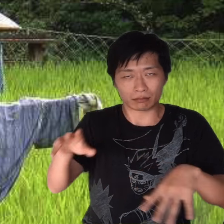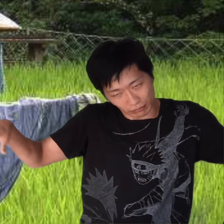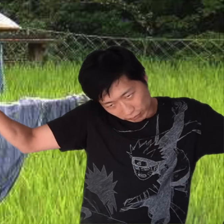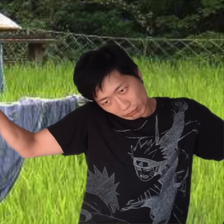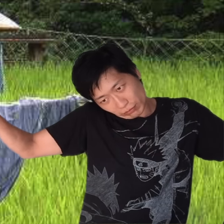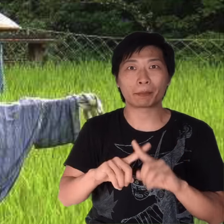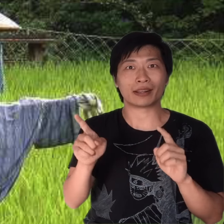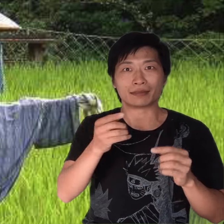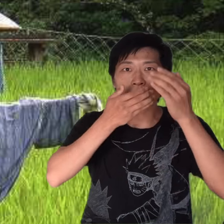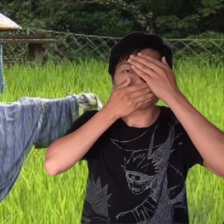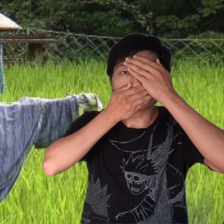“Scare Crows”